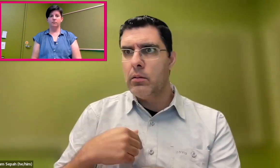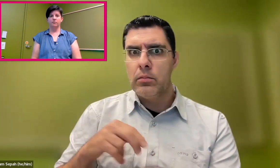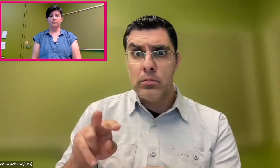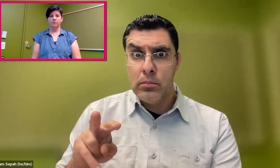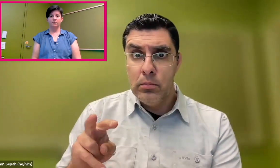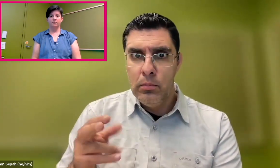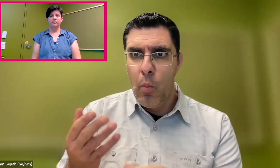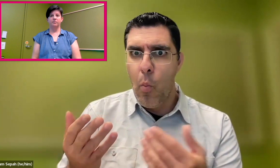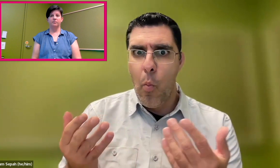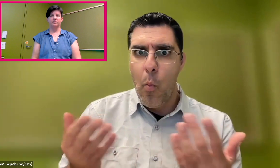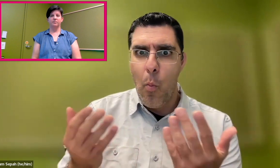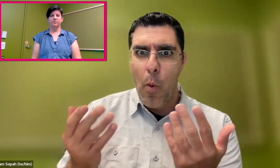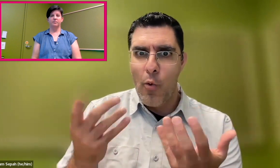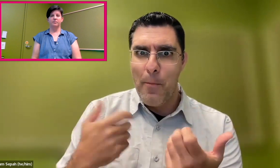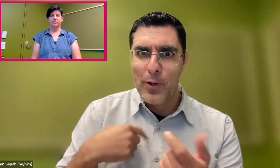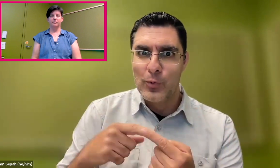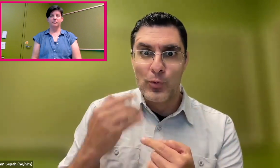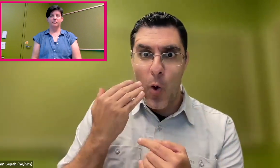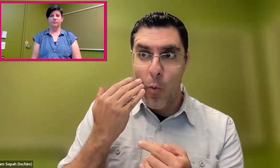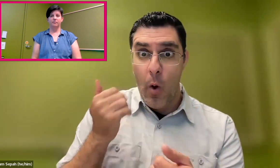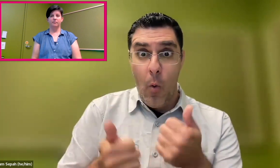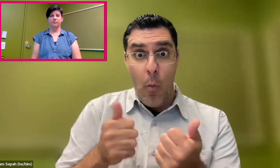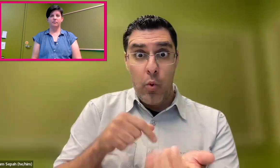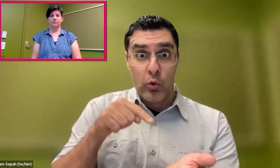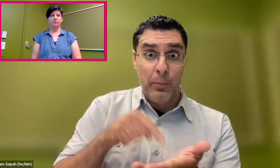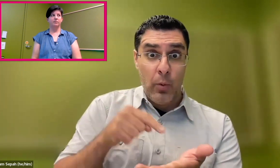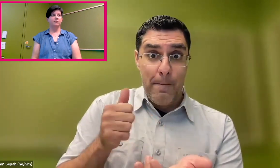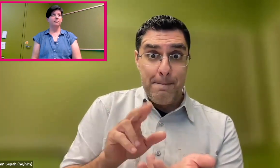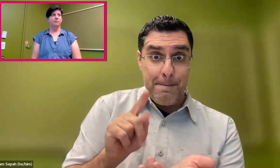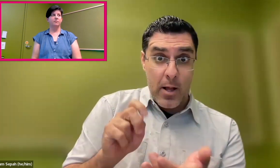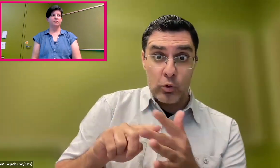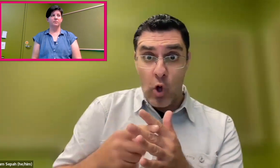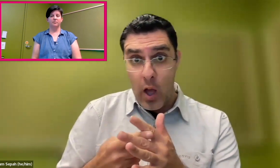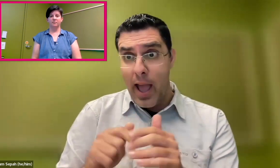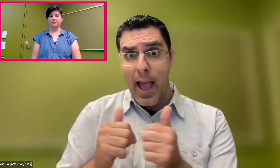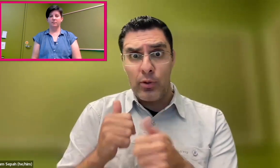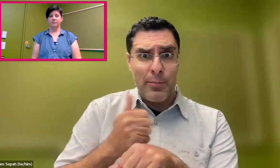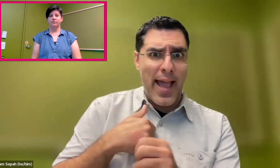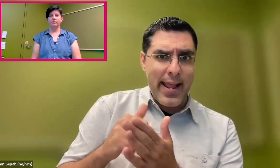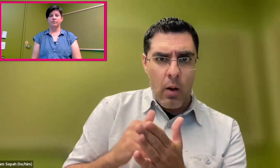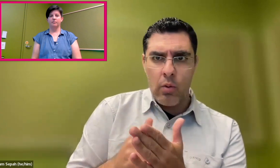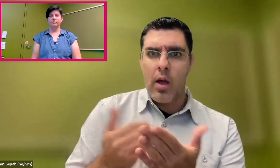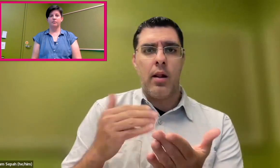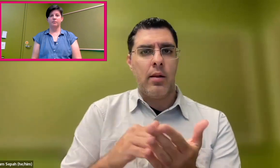there will be a video with auditory instructions. But as a deaf person, I don't know what they're saying.